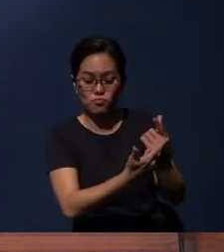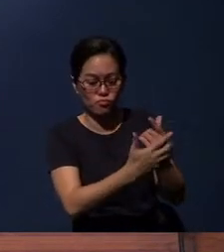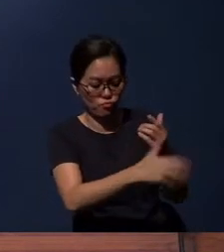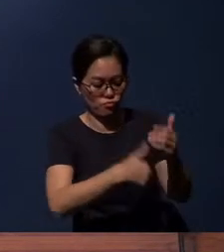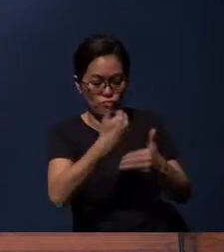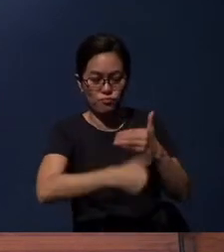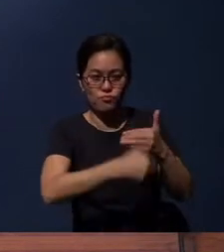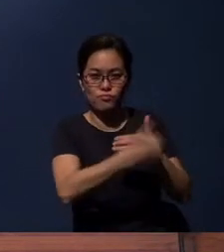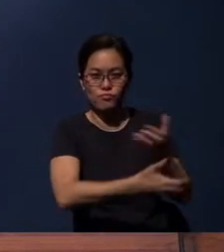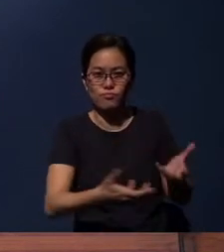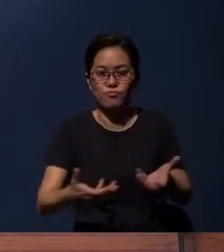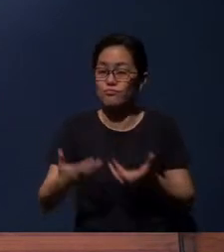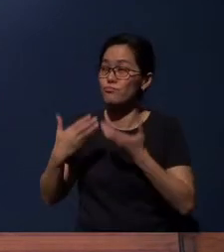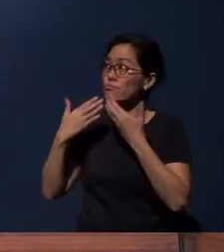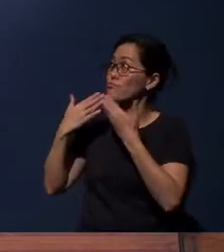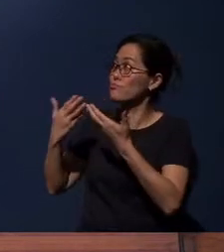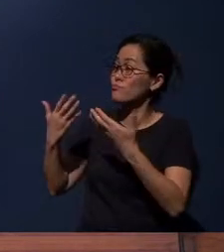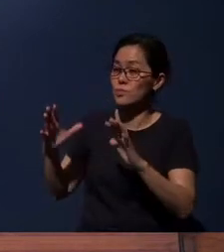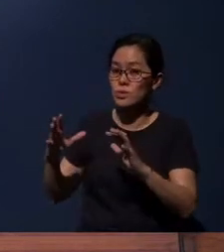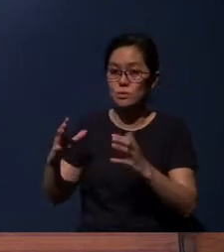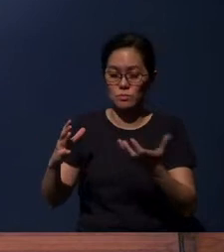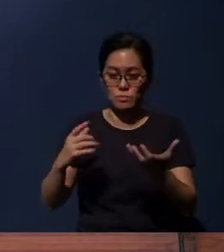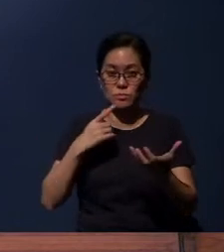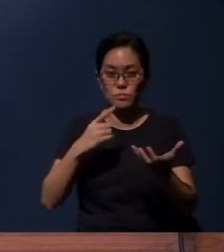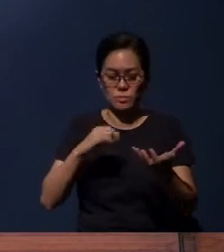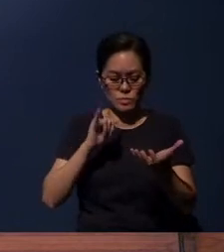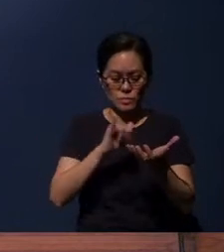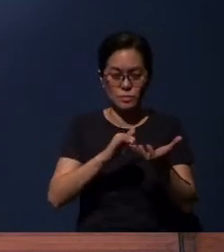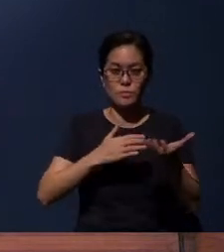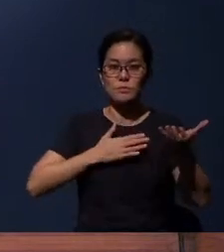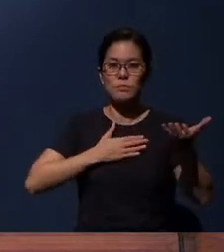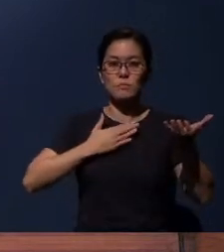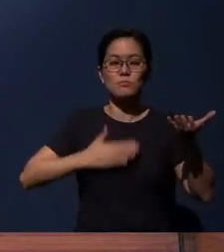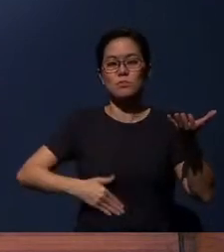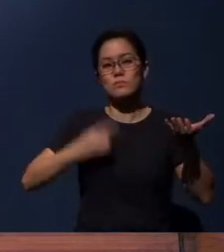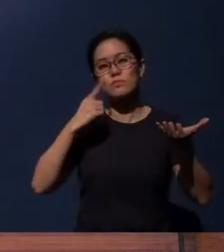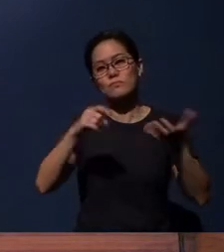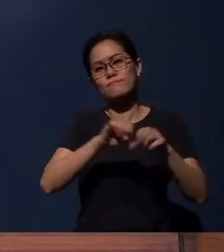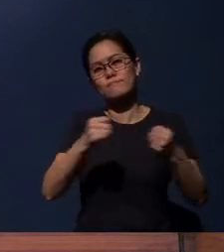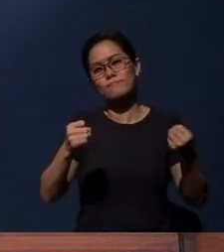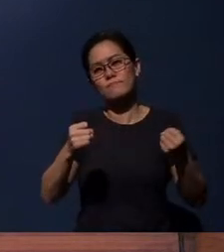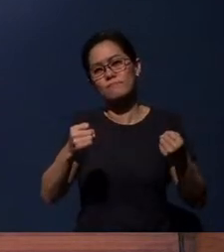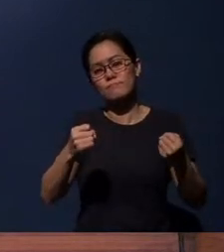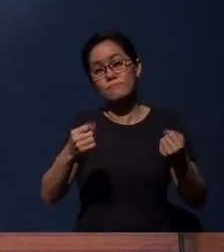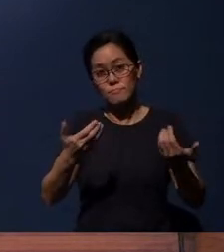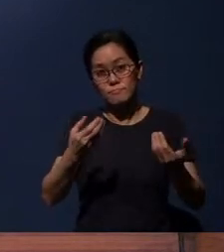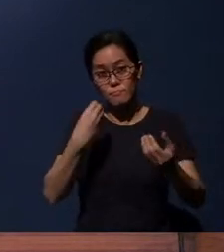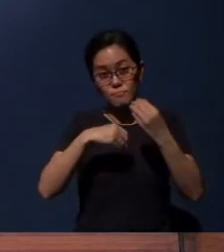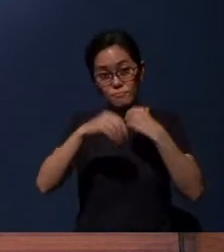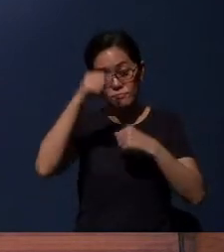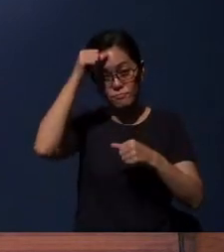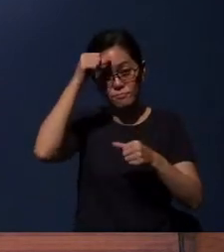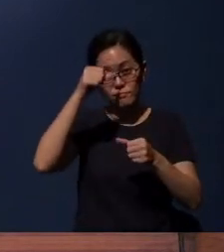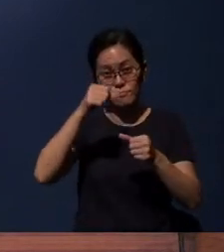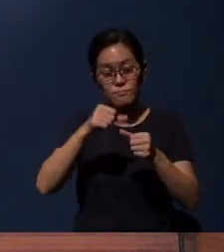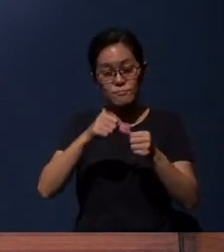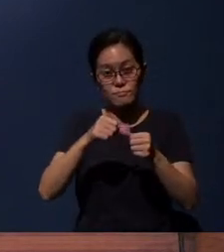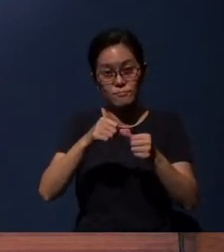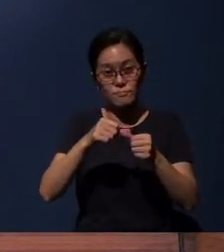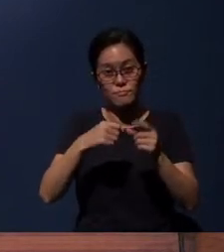He said, “This is My body which is broken for you. Do this in remembrance of Me.”